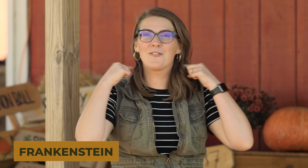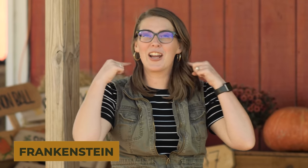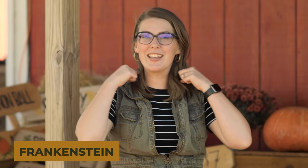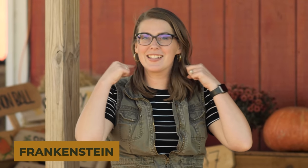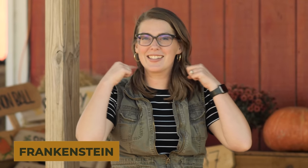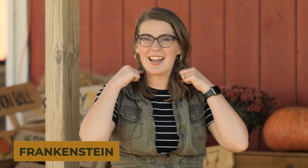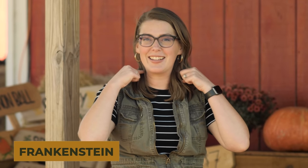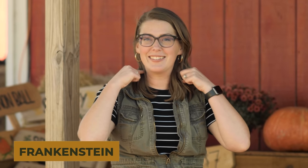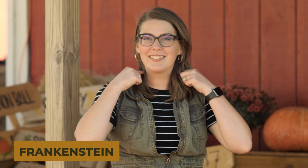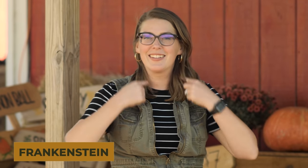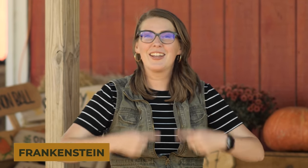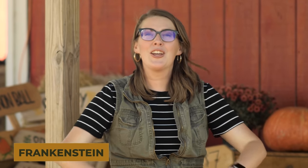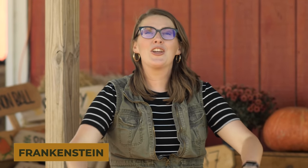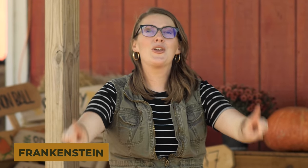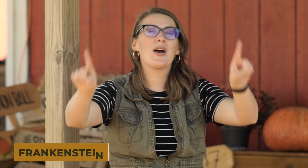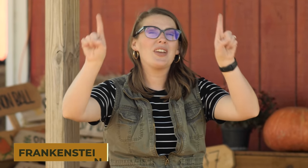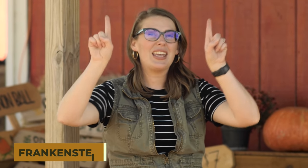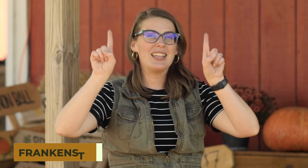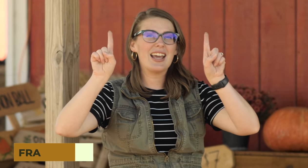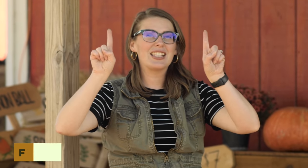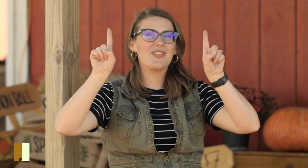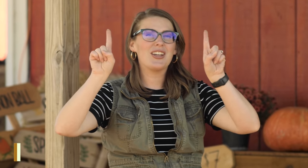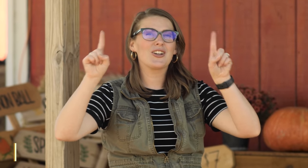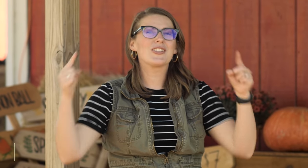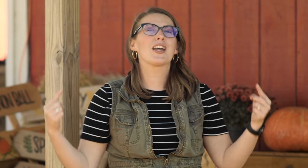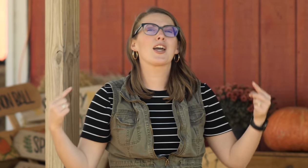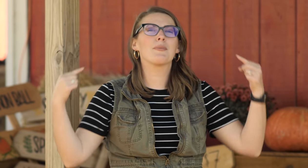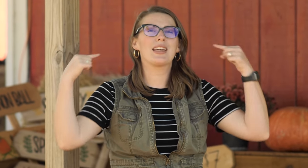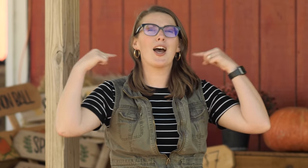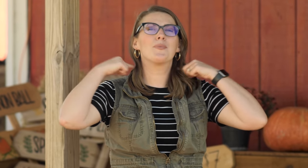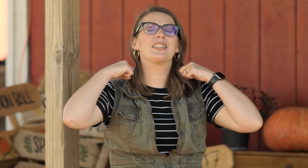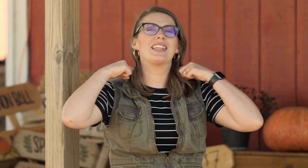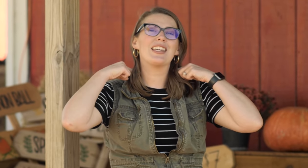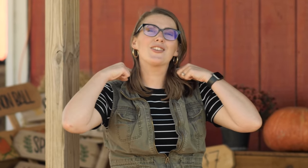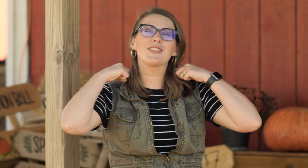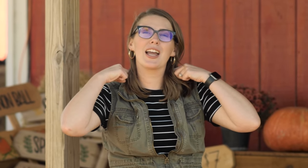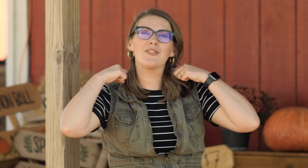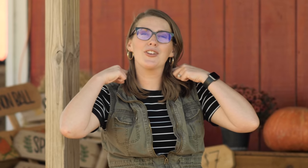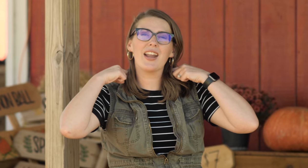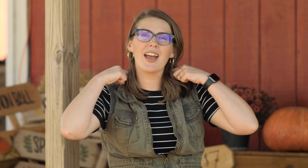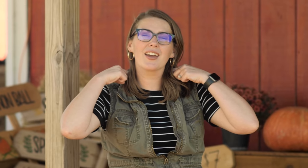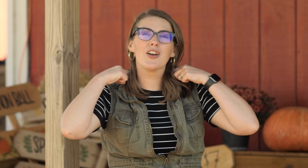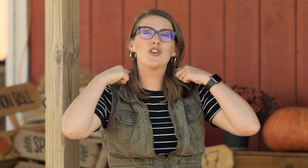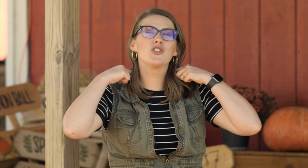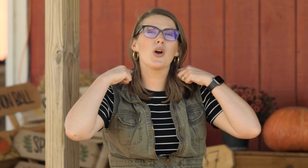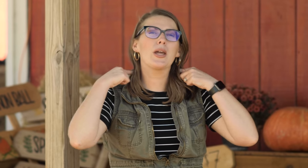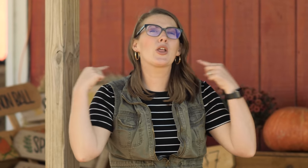Frankenstein' you have 'index fingers' coming up to either side of your neck showing